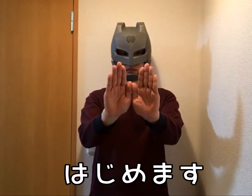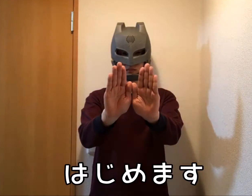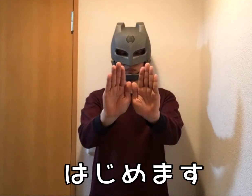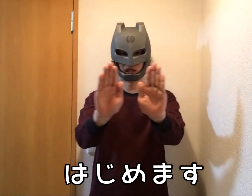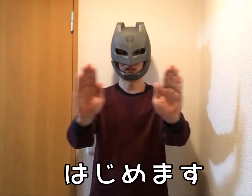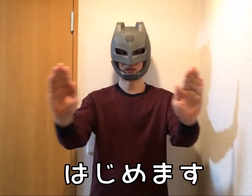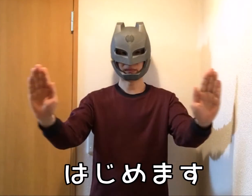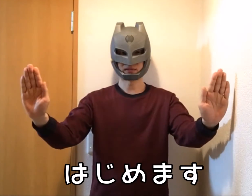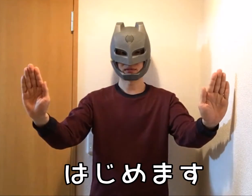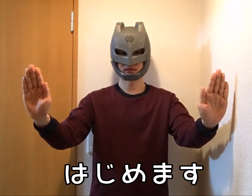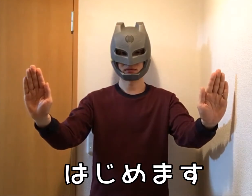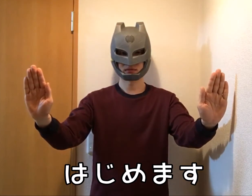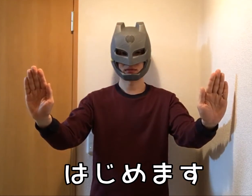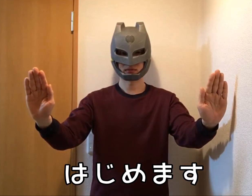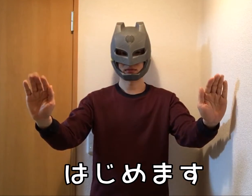Let's start